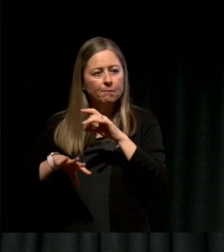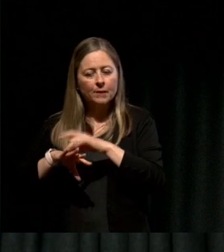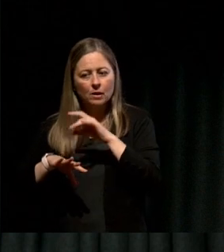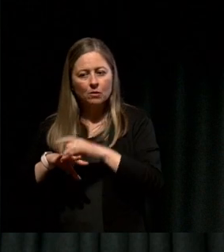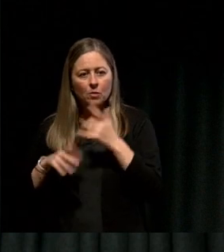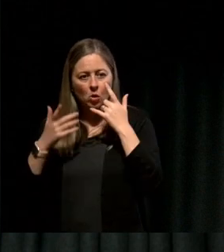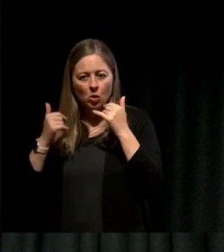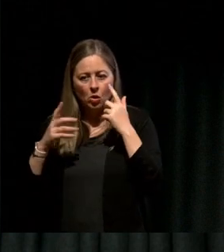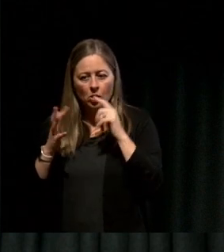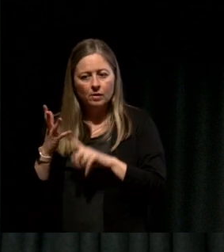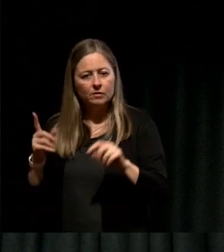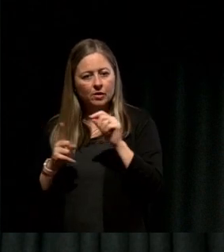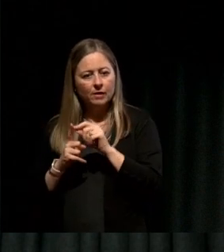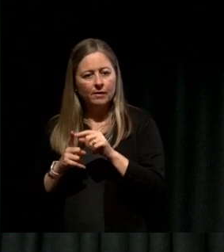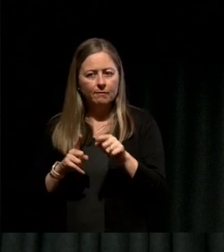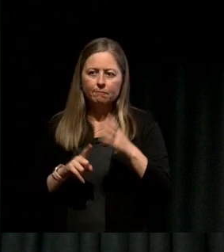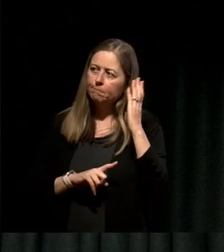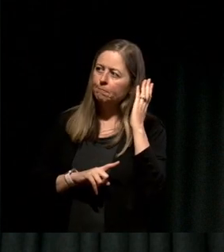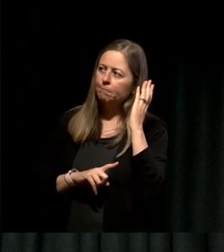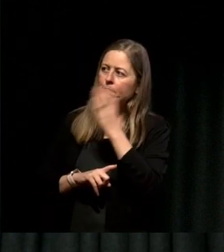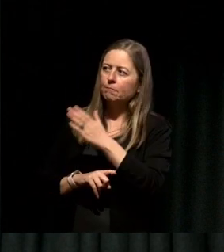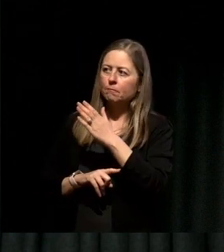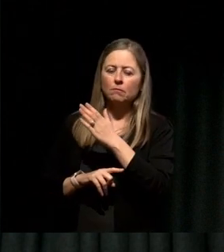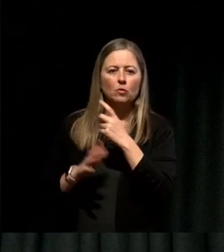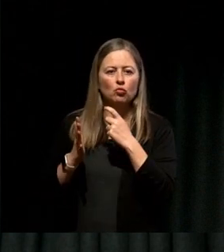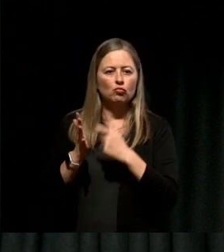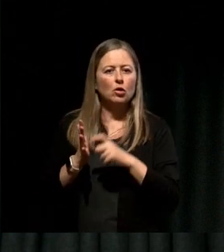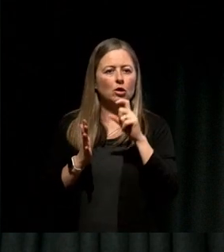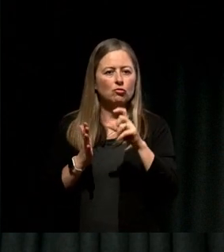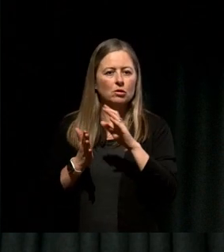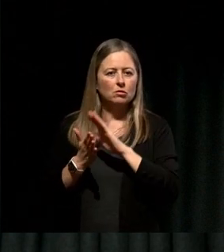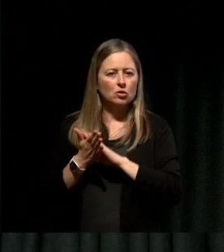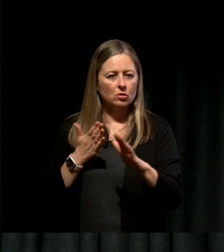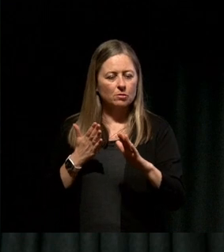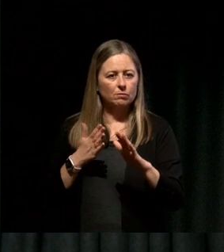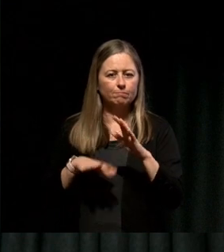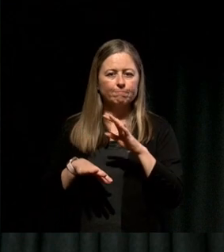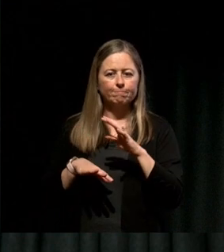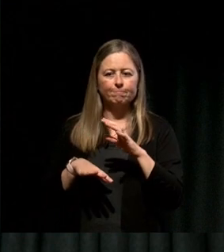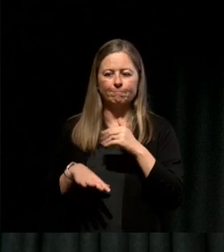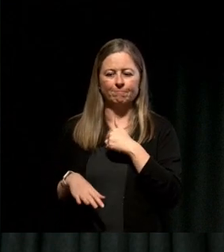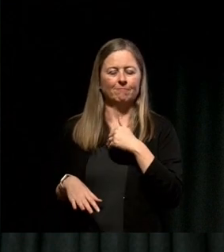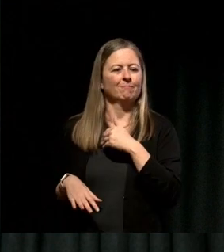Royal Children's Hospital just up the road from here, and he had to have open heart surgery at 12 days old.